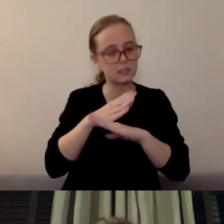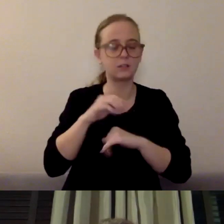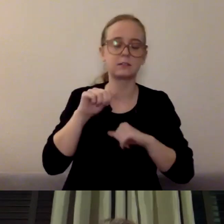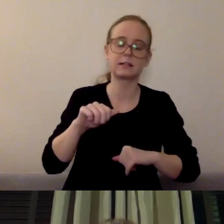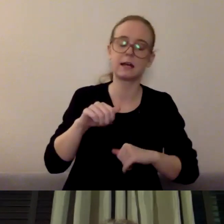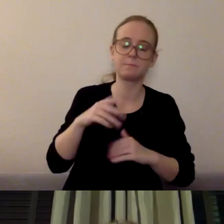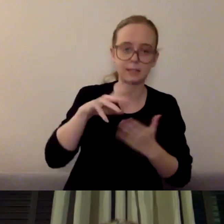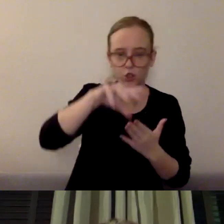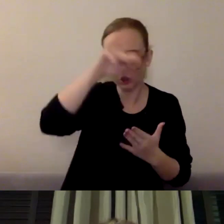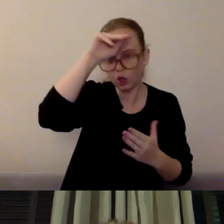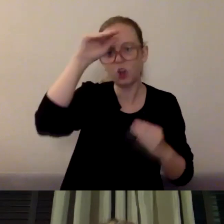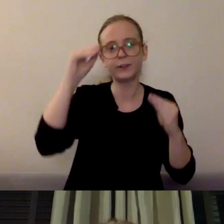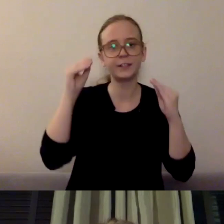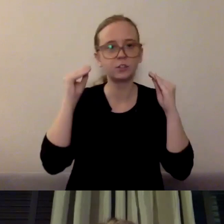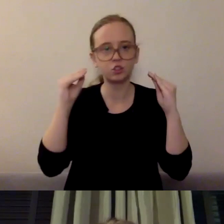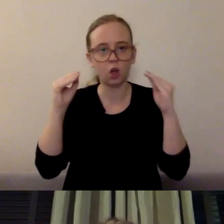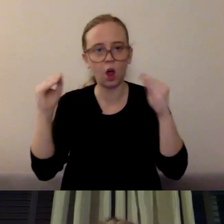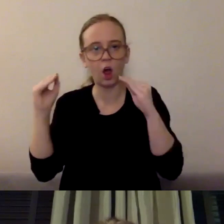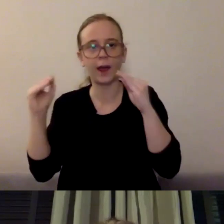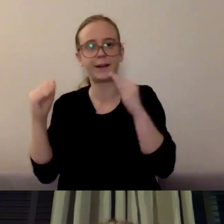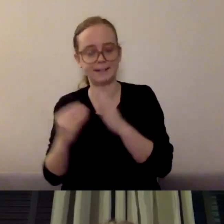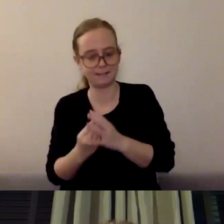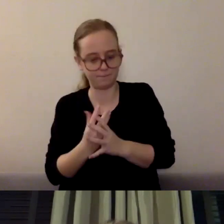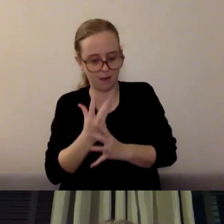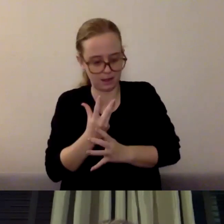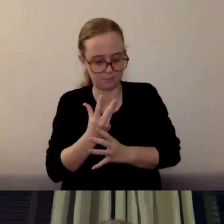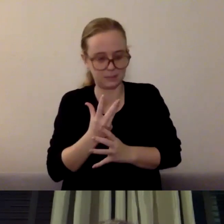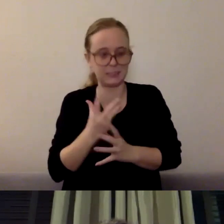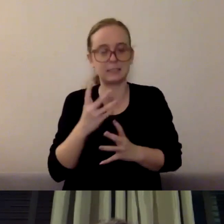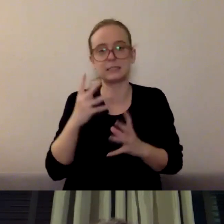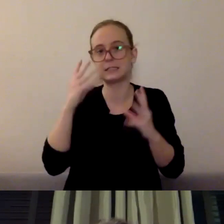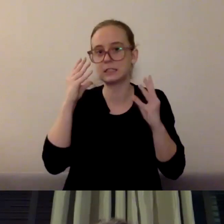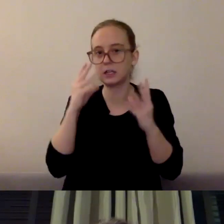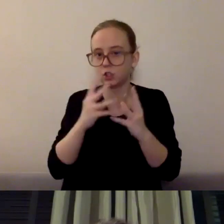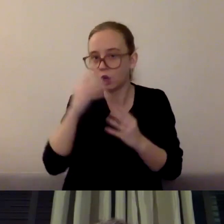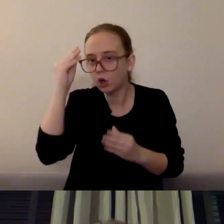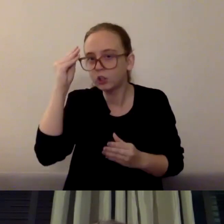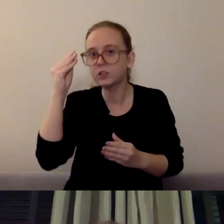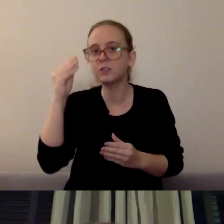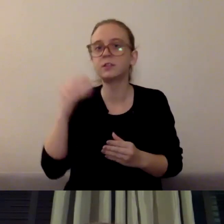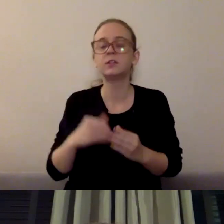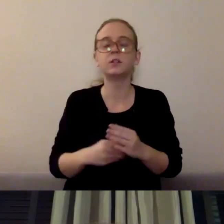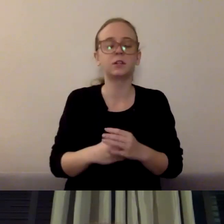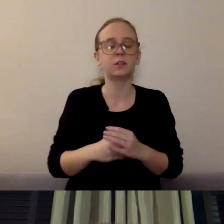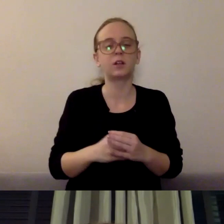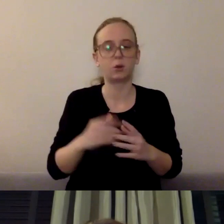And resilience is what each and every one of us need to help us move through a time of stress or trauma.